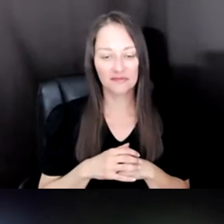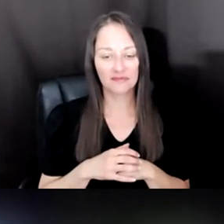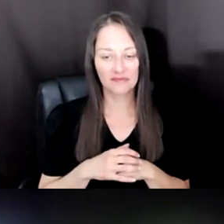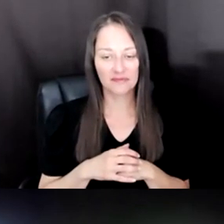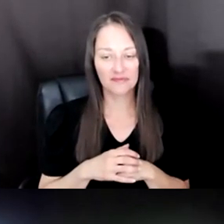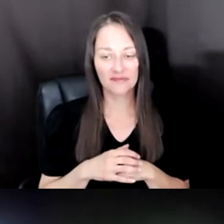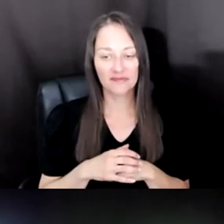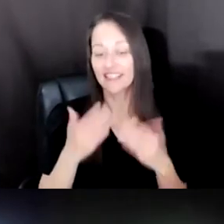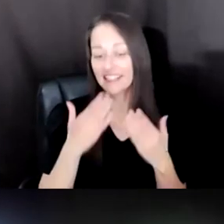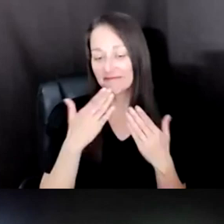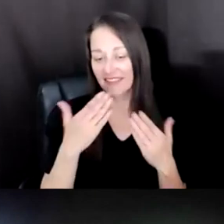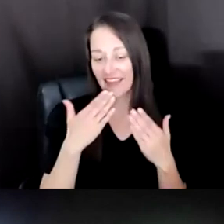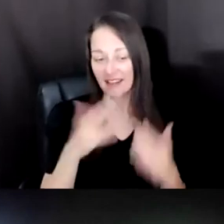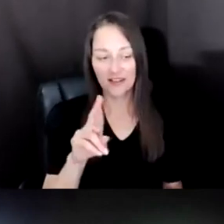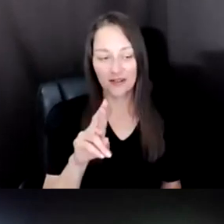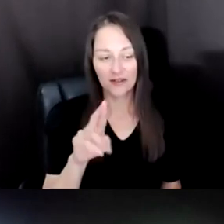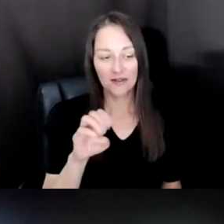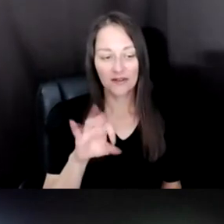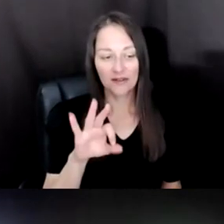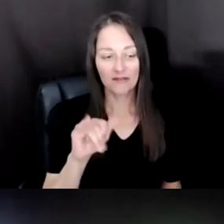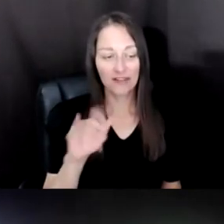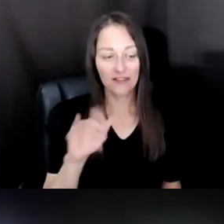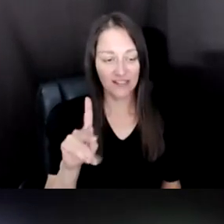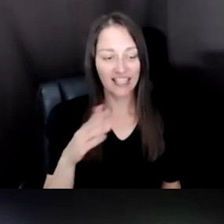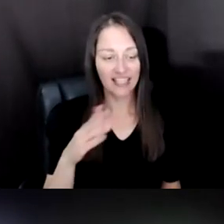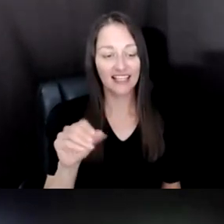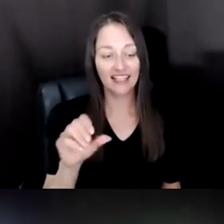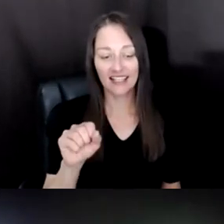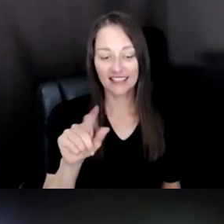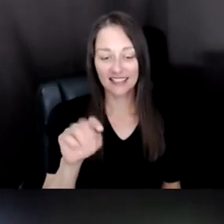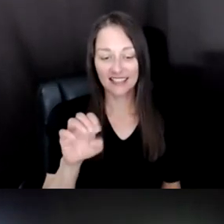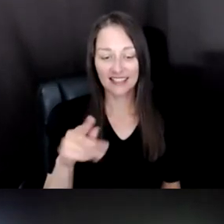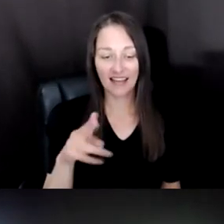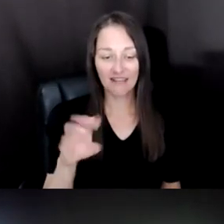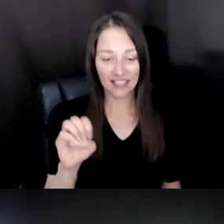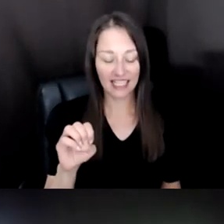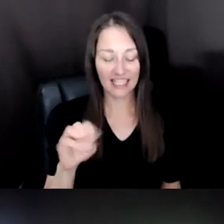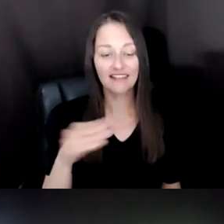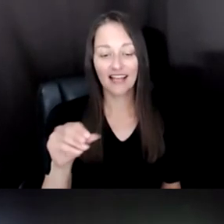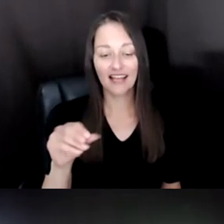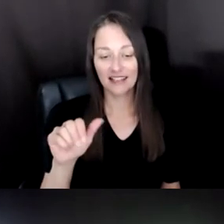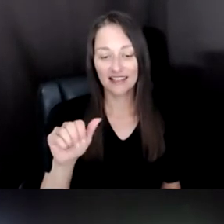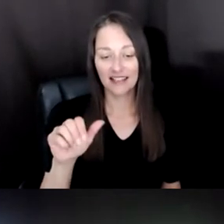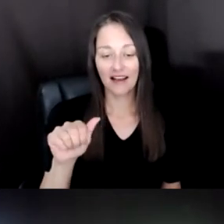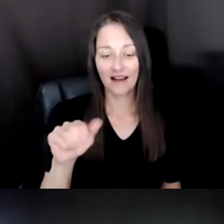REFIK AND STEPHANIE AND AMELIA FOR SHARING YOUR WORK OVER THE, THE COURSE OF THE CONVERSATION